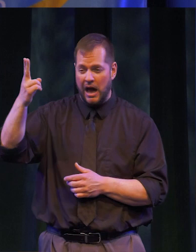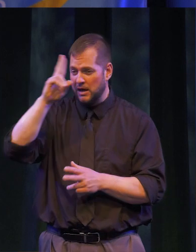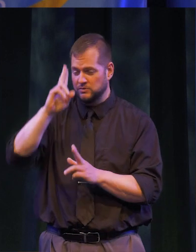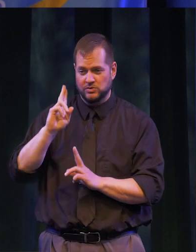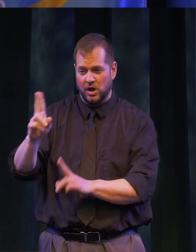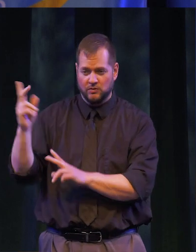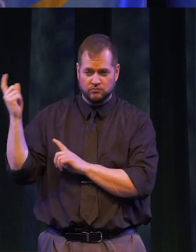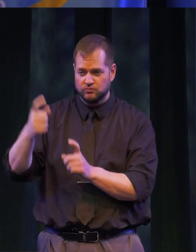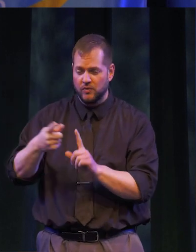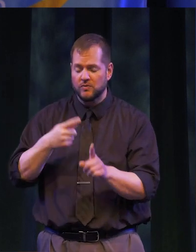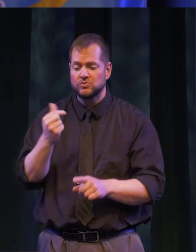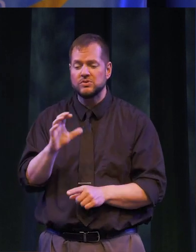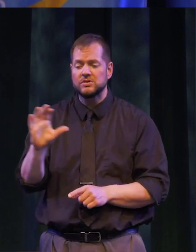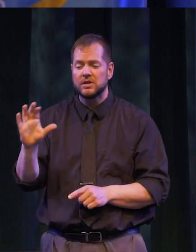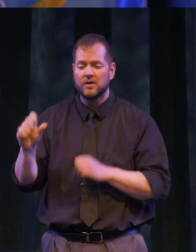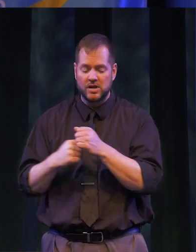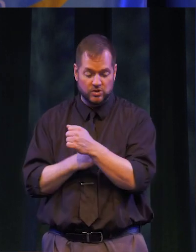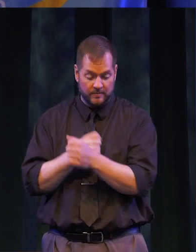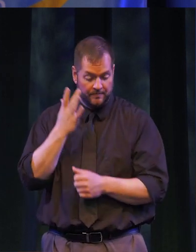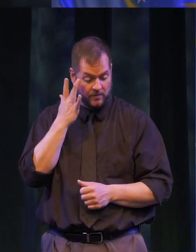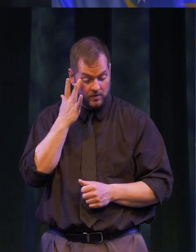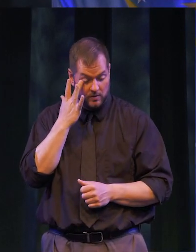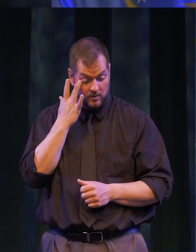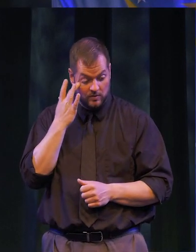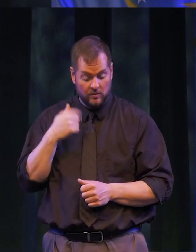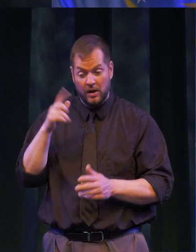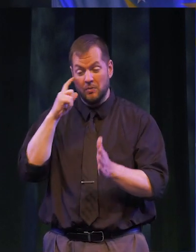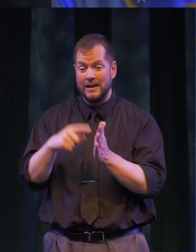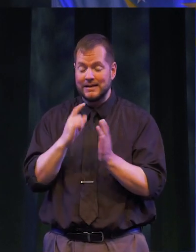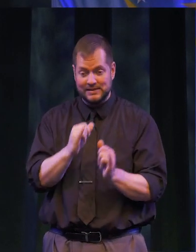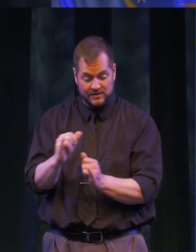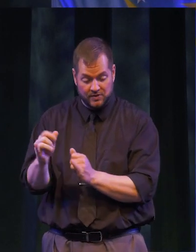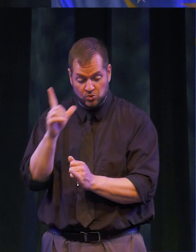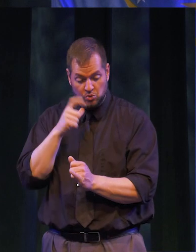HONOR BESTOWED BY THE GENESEE COMMUNITY COLLEGE FOUNDATION. IT RECOGNIZES INDIVIDUALS WHO